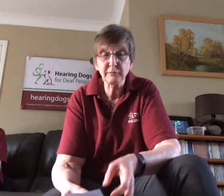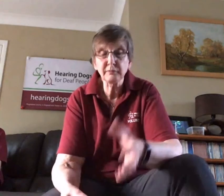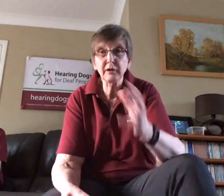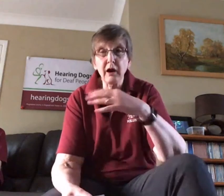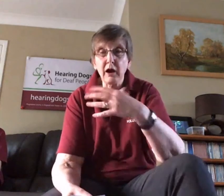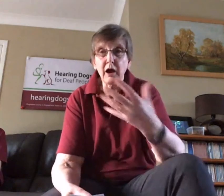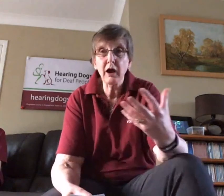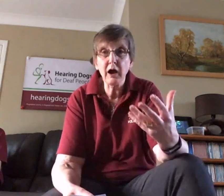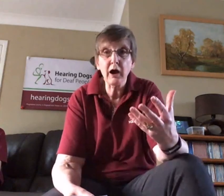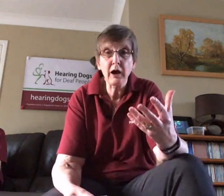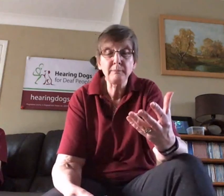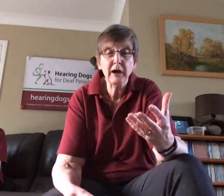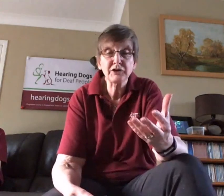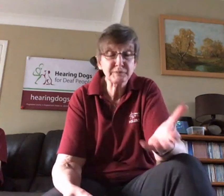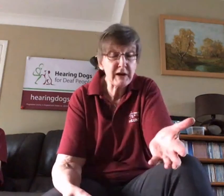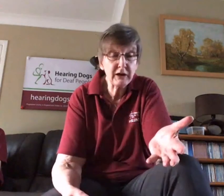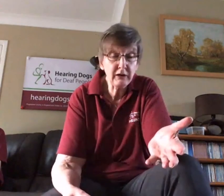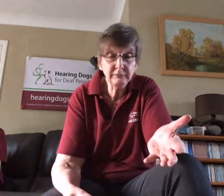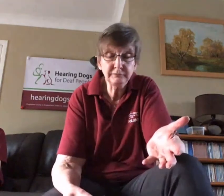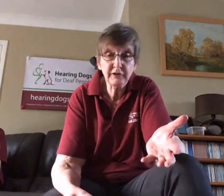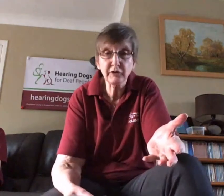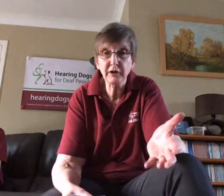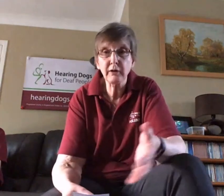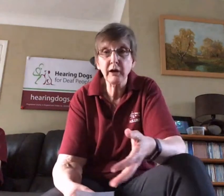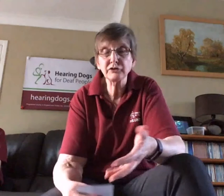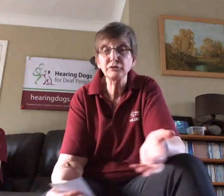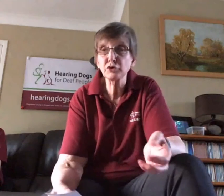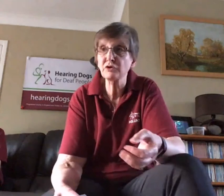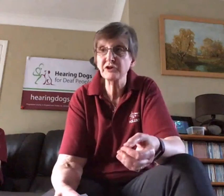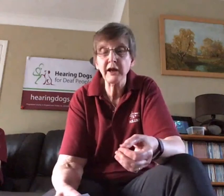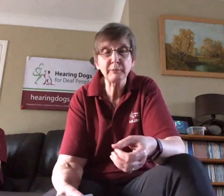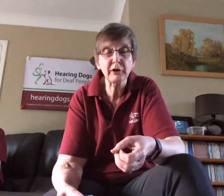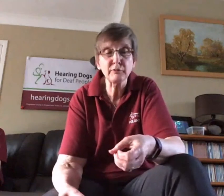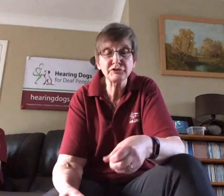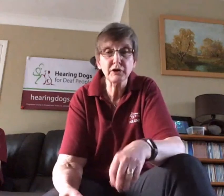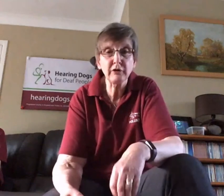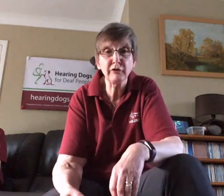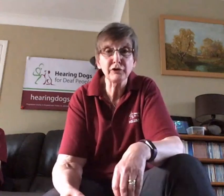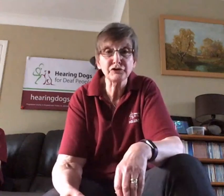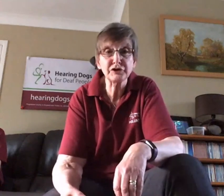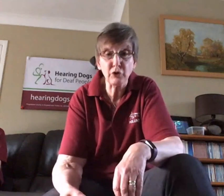So I'm a speaker so I go out and do talks but I'm also a voluntary dog trainer.